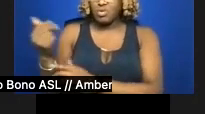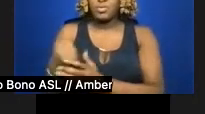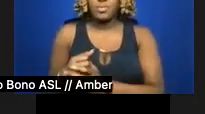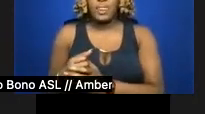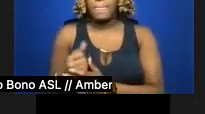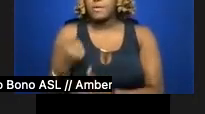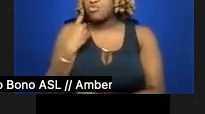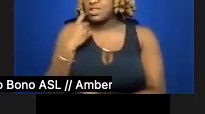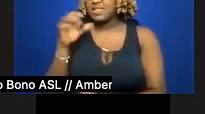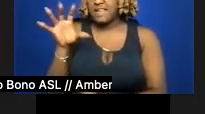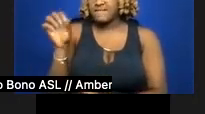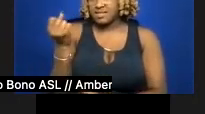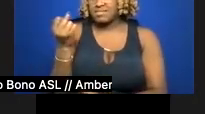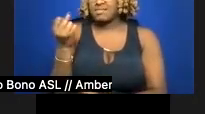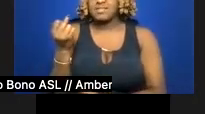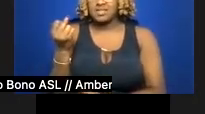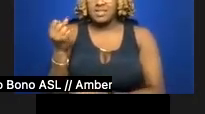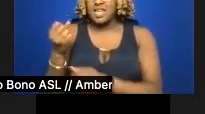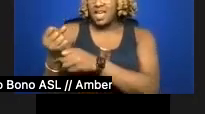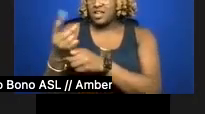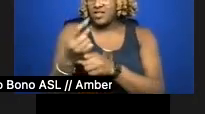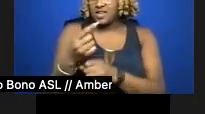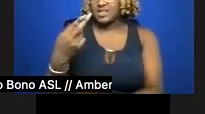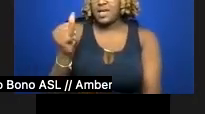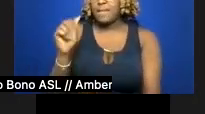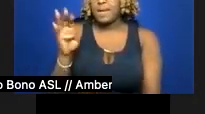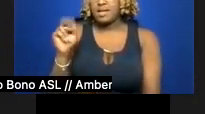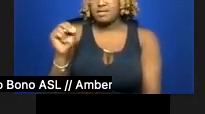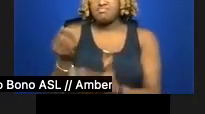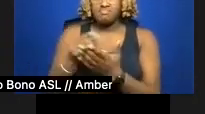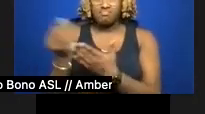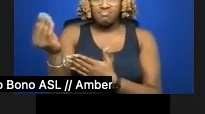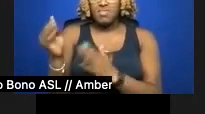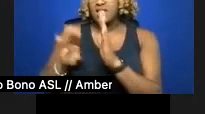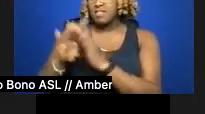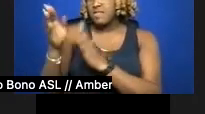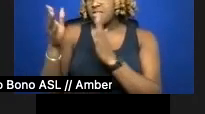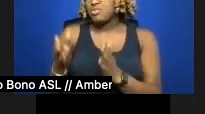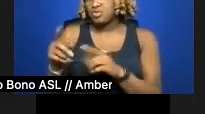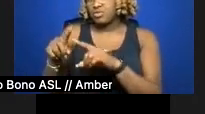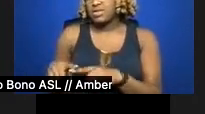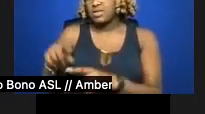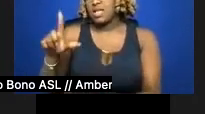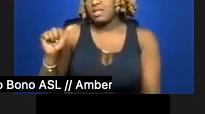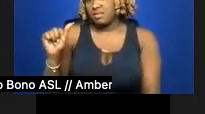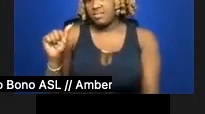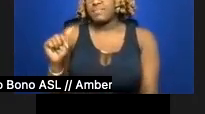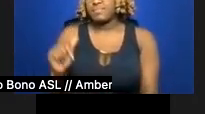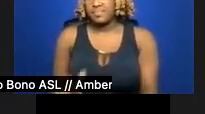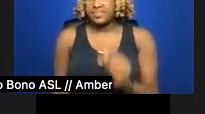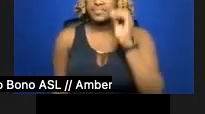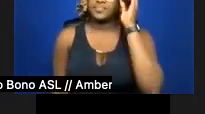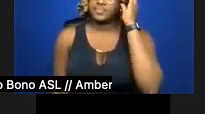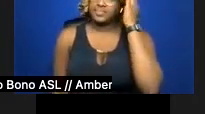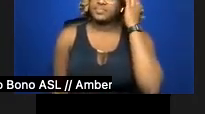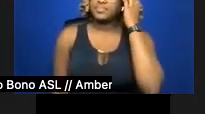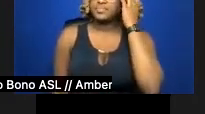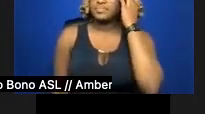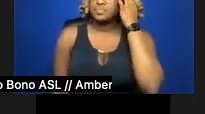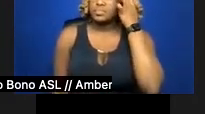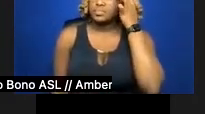the Habana was purchased by developers based in Los Angeles, and now the Havana Inn goes by